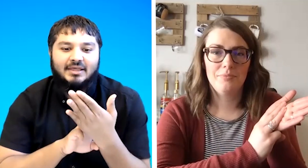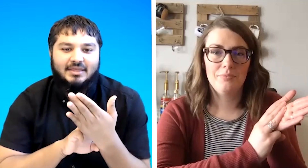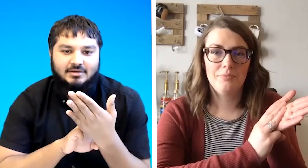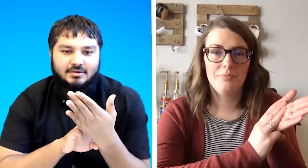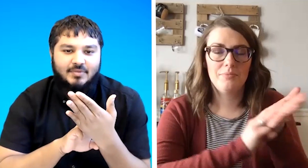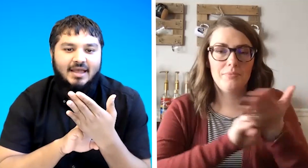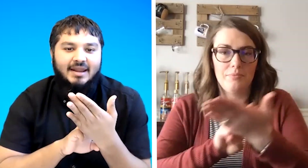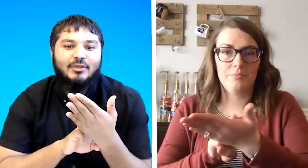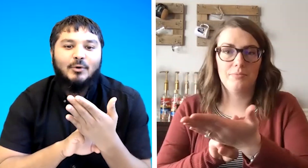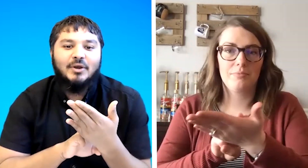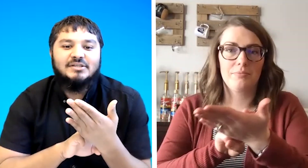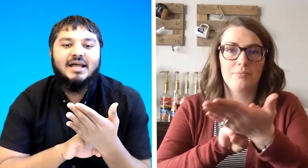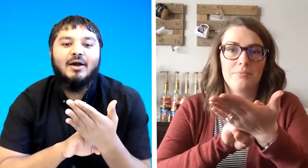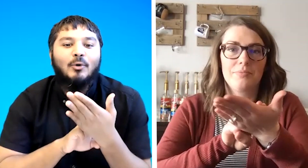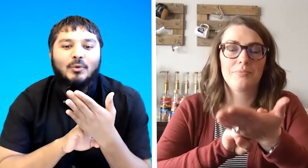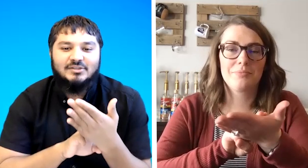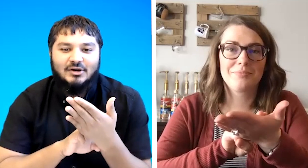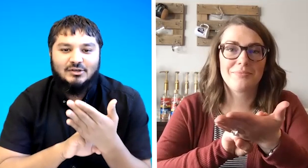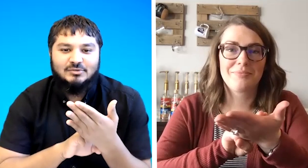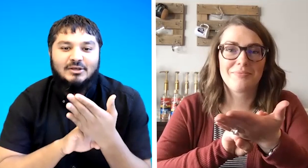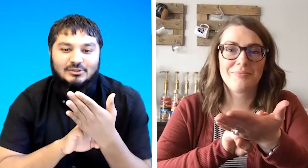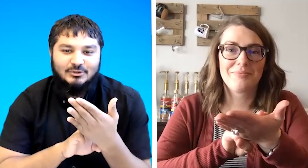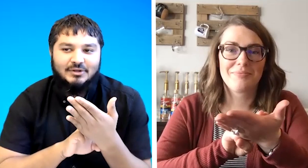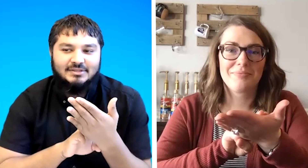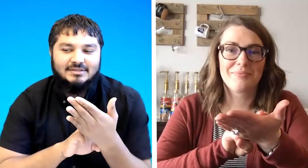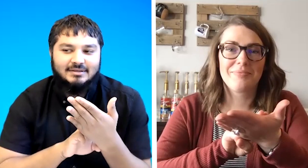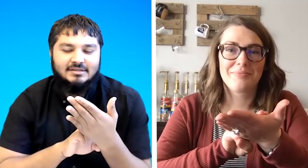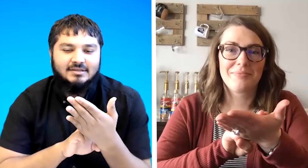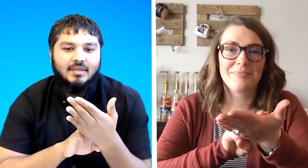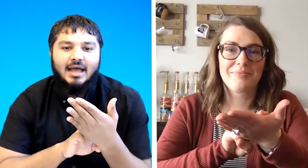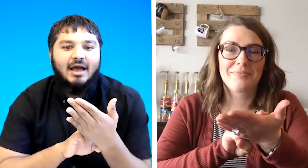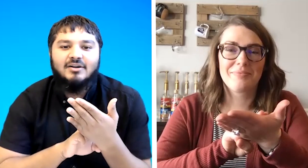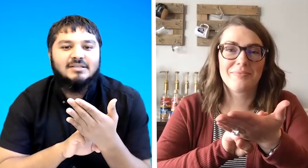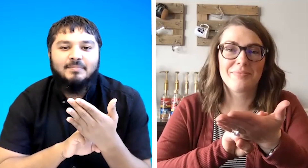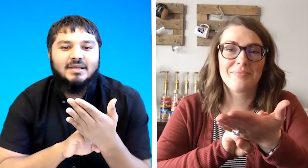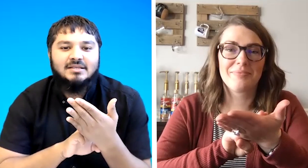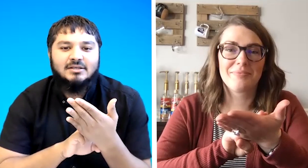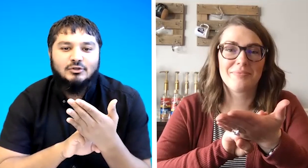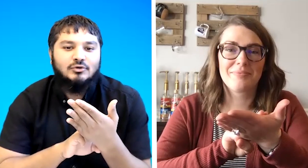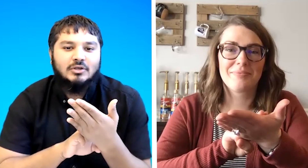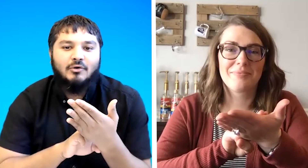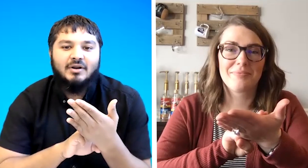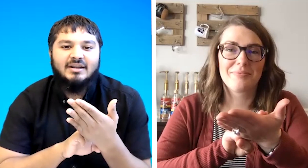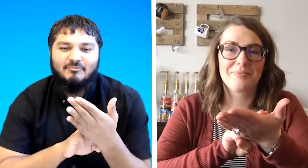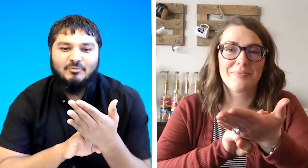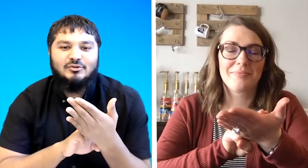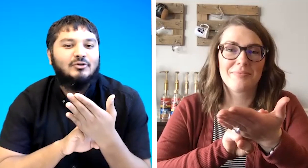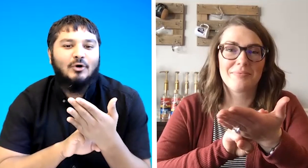that now the question i always ask my students is how does a bsl user or a deaf person know